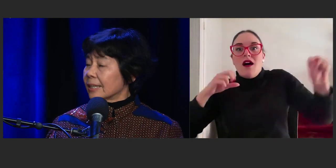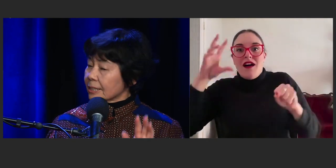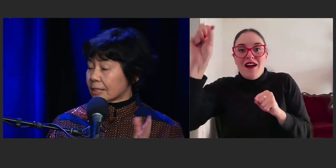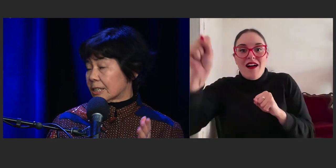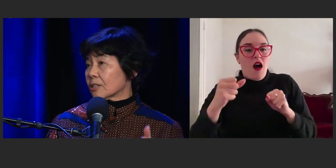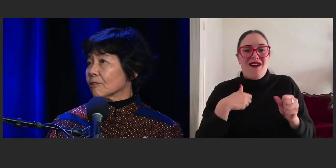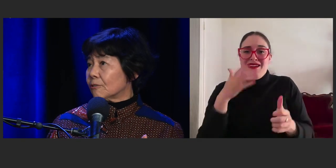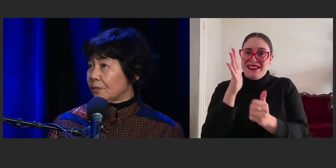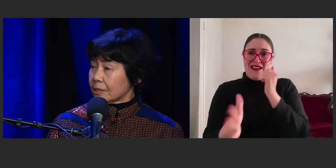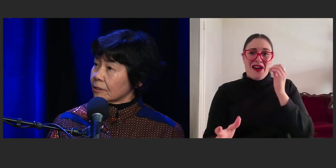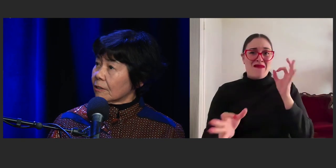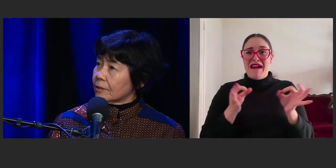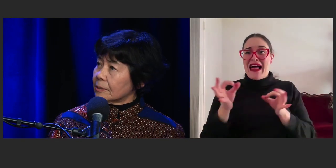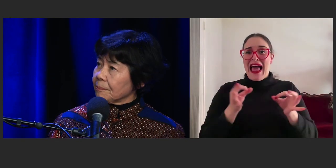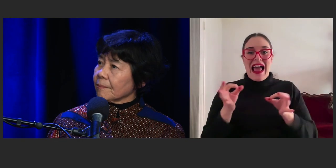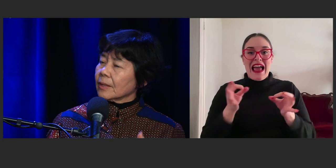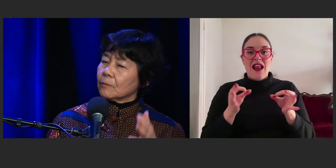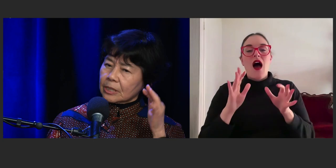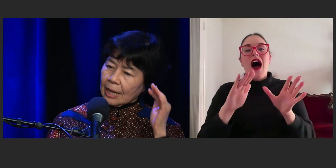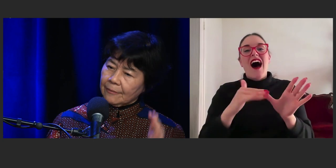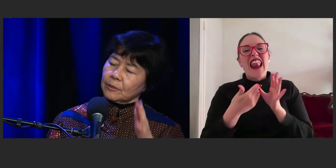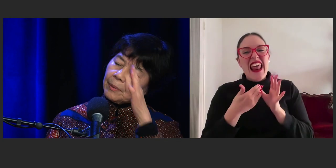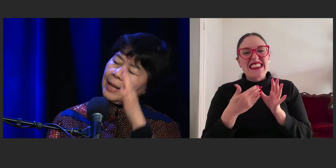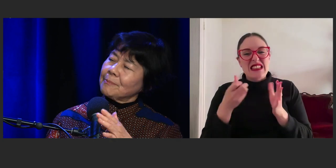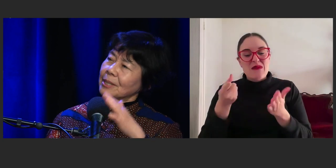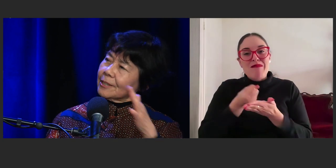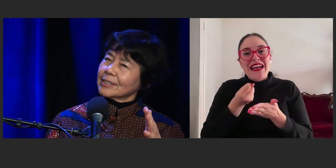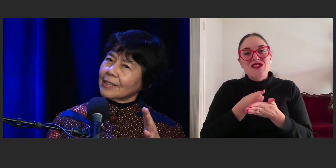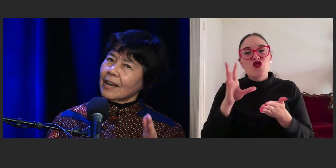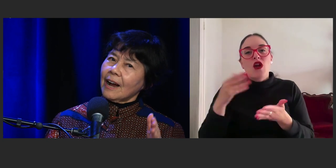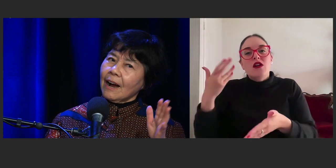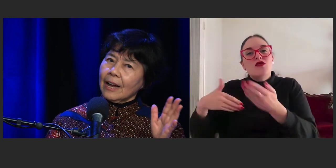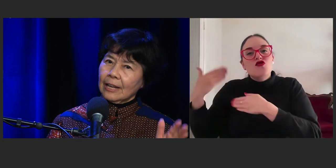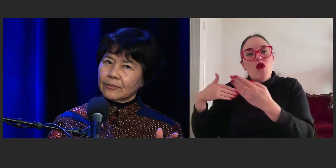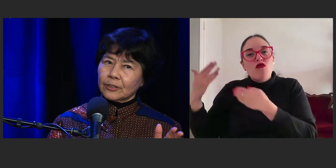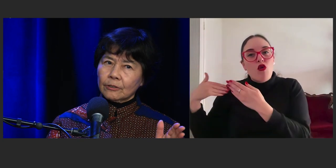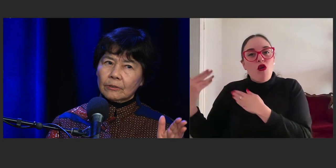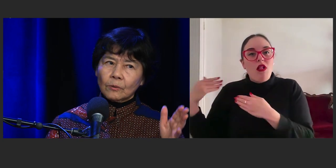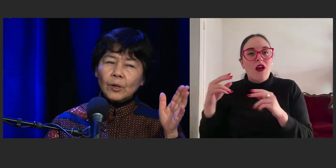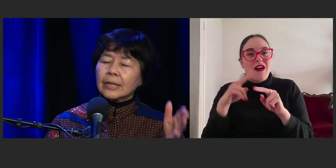unless it's historical fiction novel, which I have to plan because I have to work